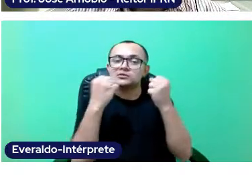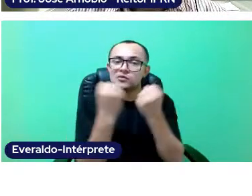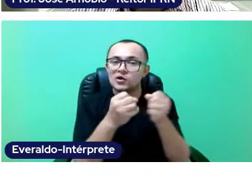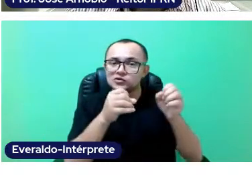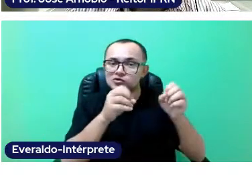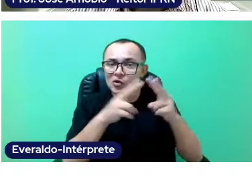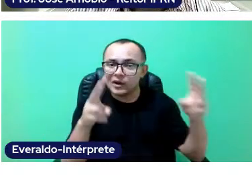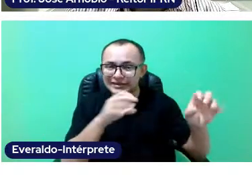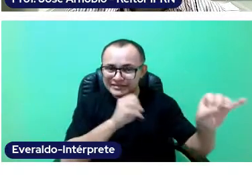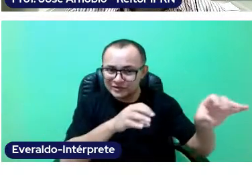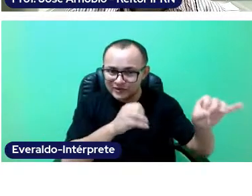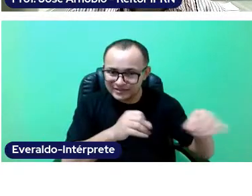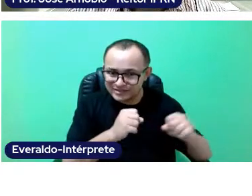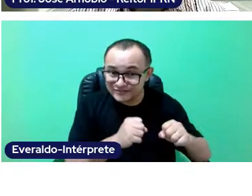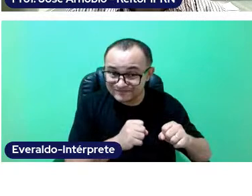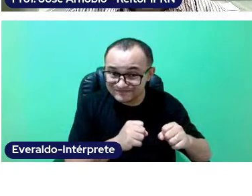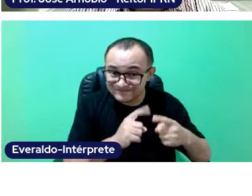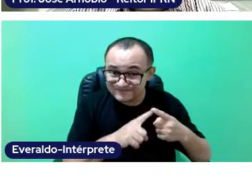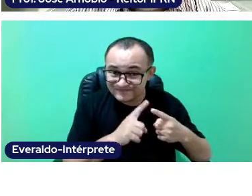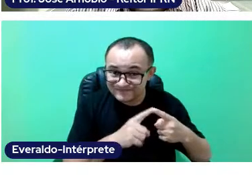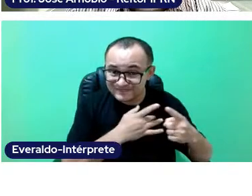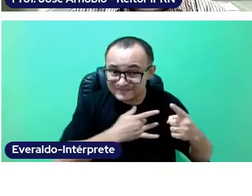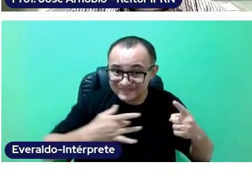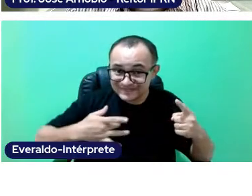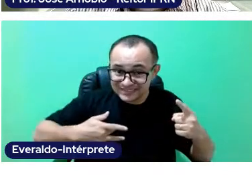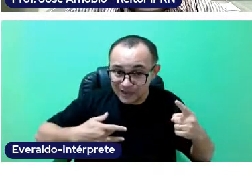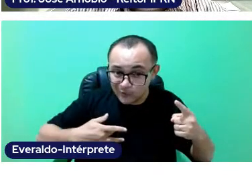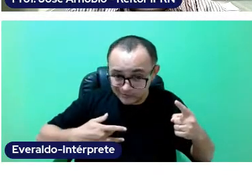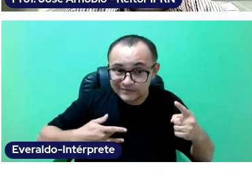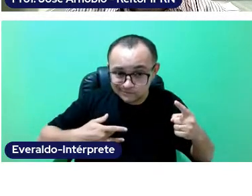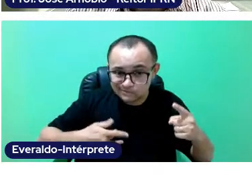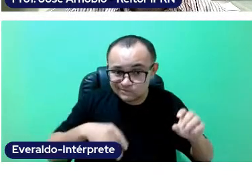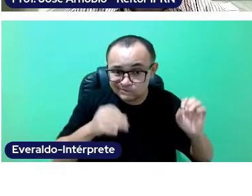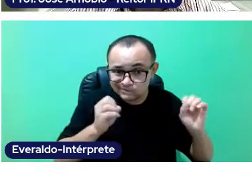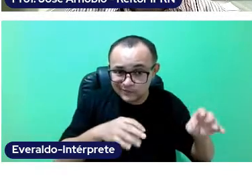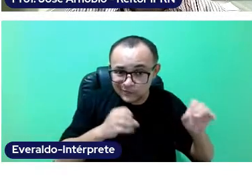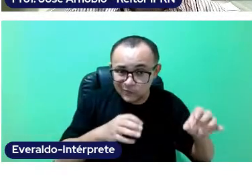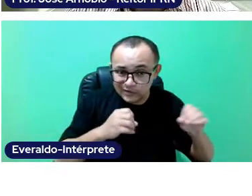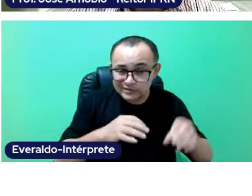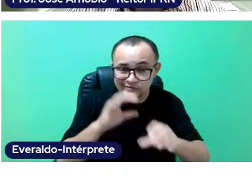in a moment in time that we are still getting used to calling "post-pandemic"